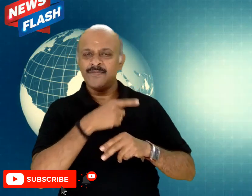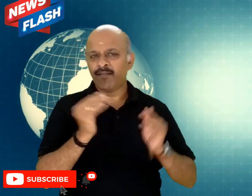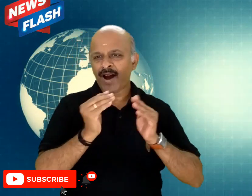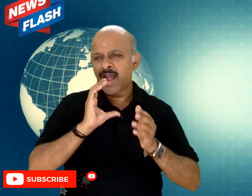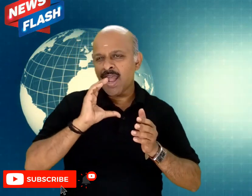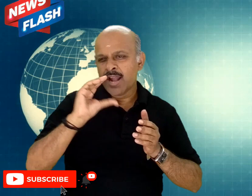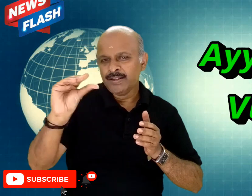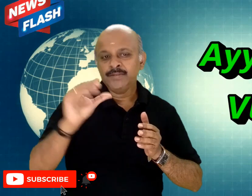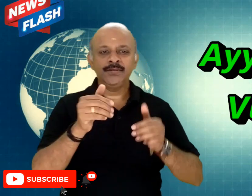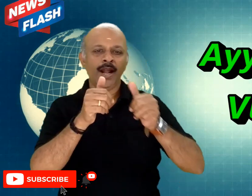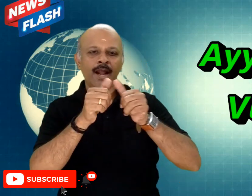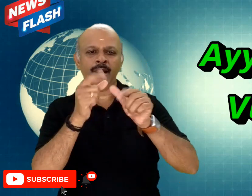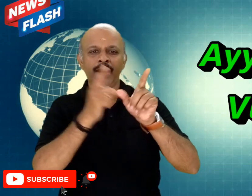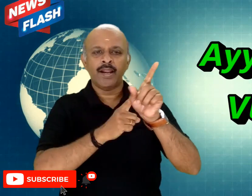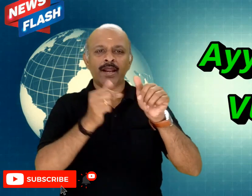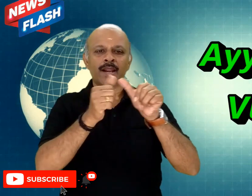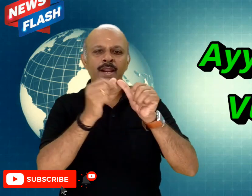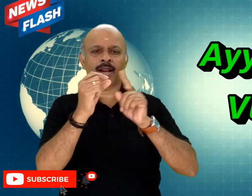The village of Ayyapatti